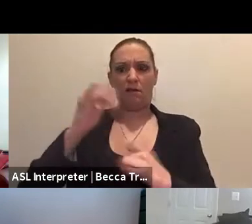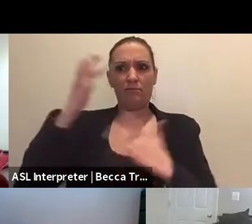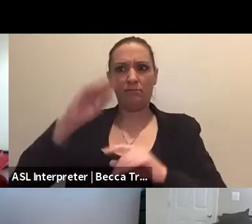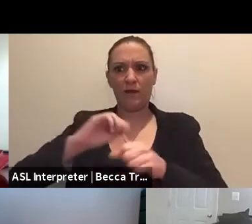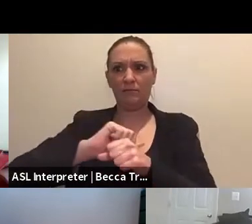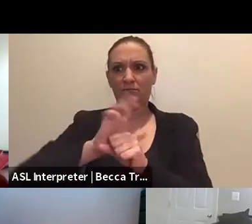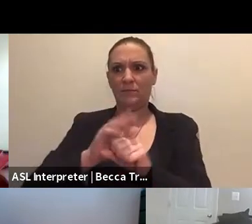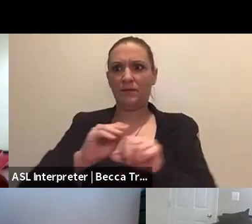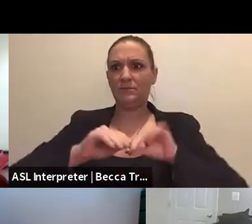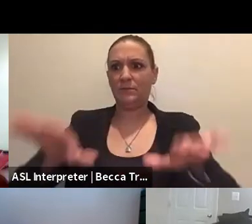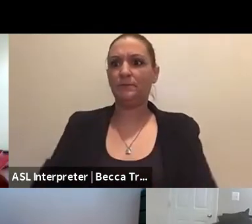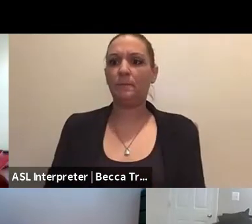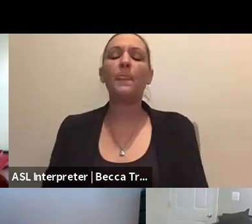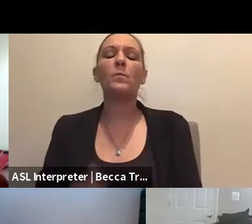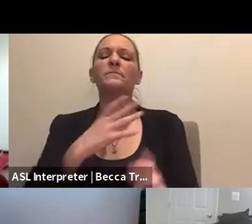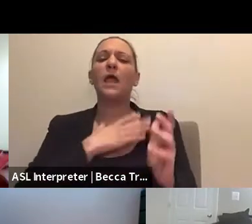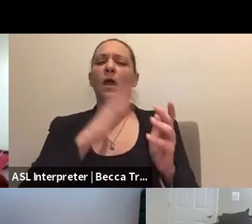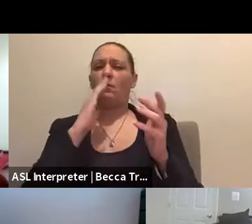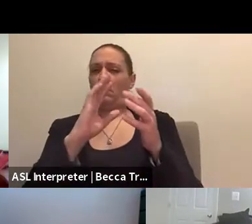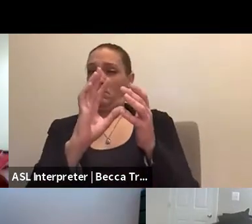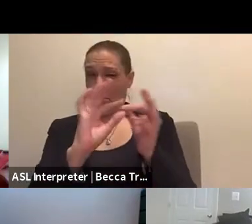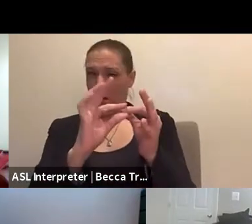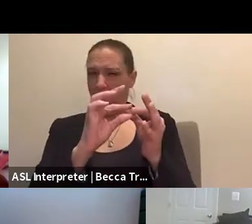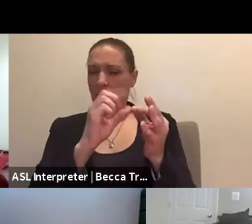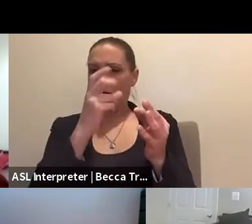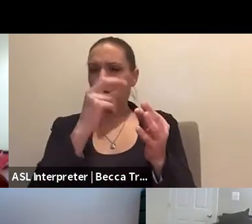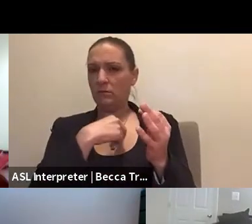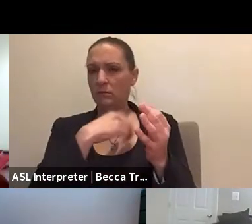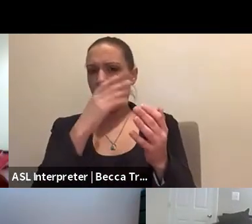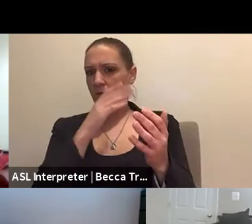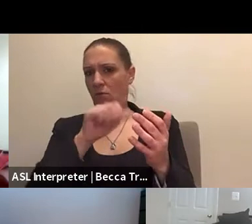I'll start and then we'll go to some others, Shari and Karen,